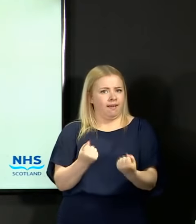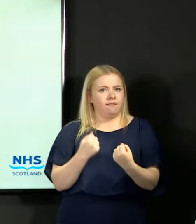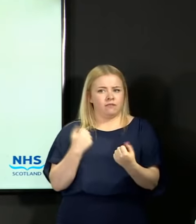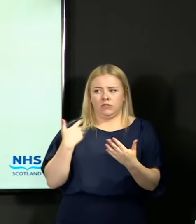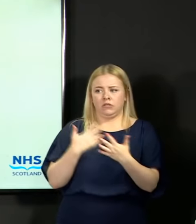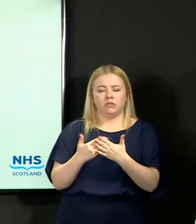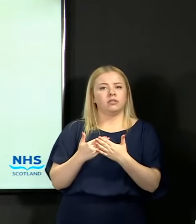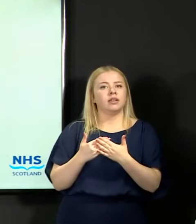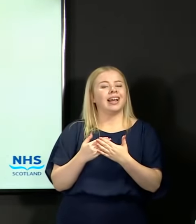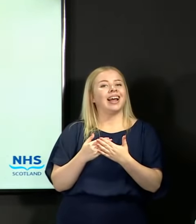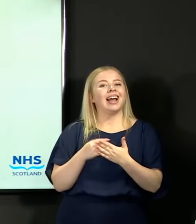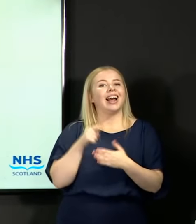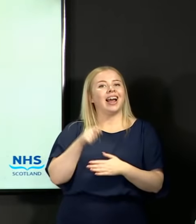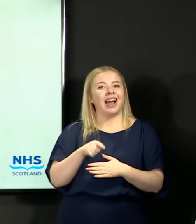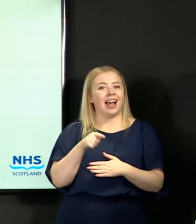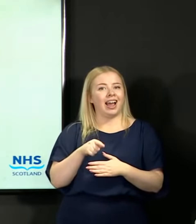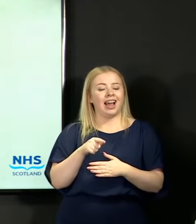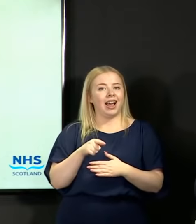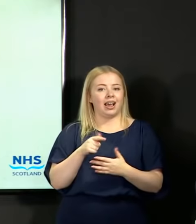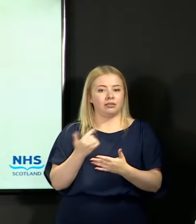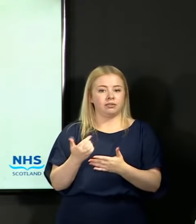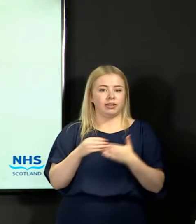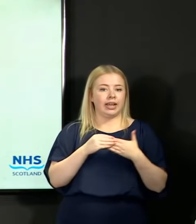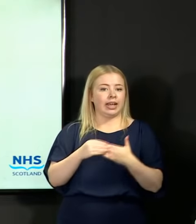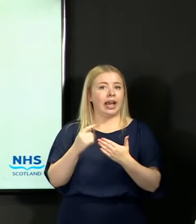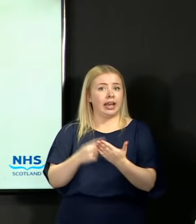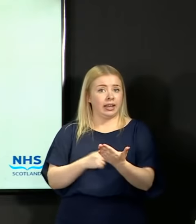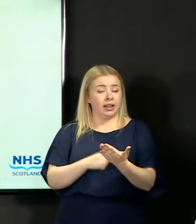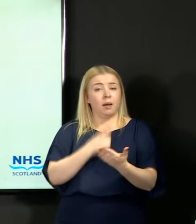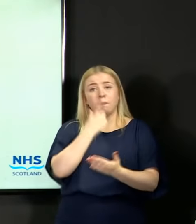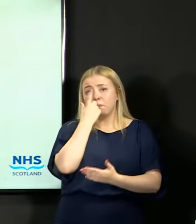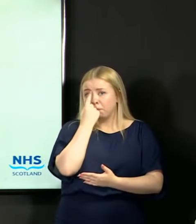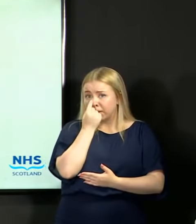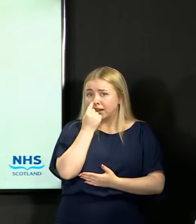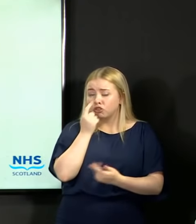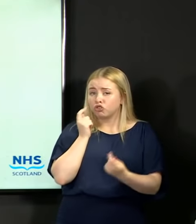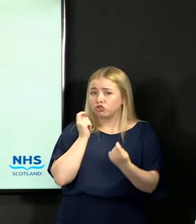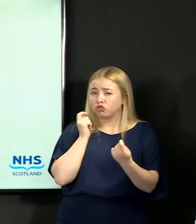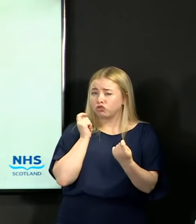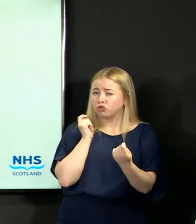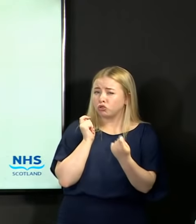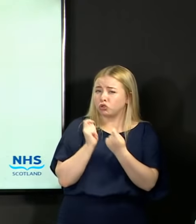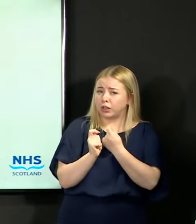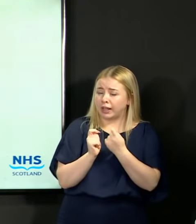That is not to say that as we go forward, we won't change and revise that advice and